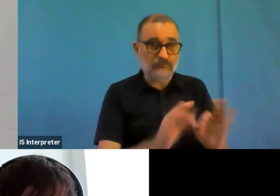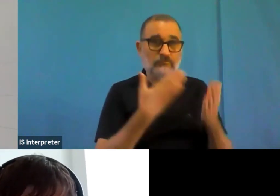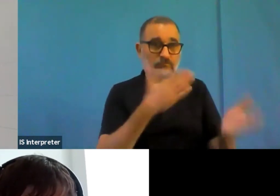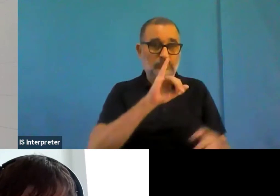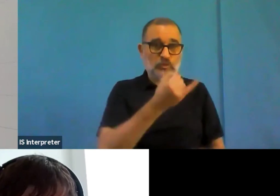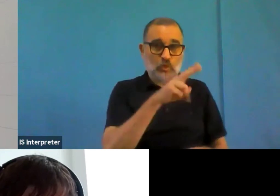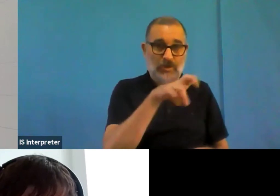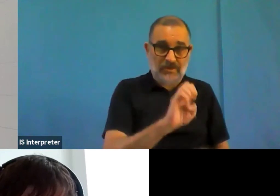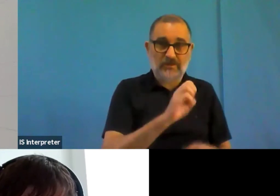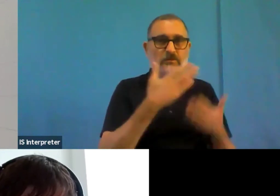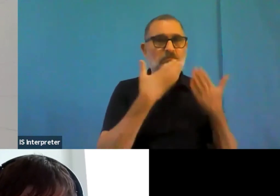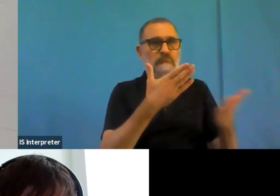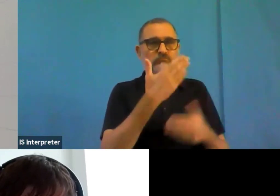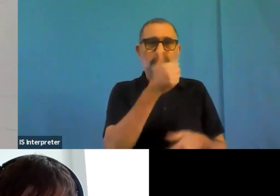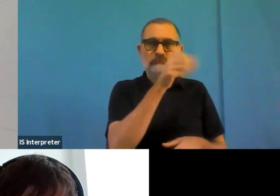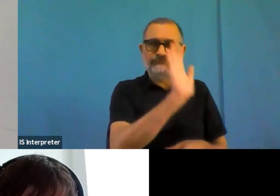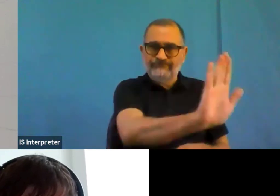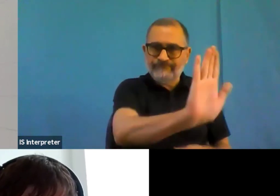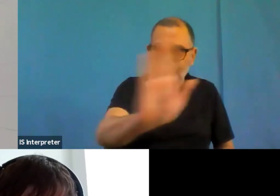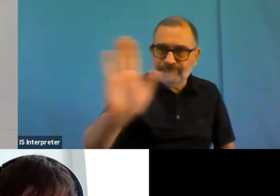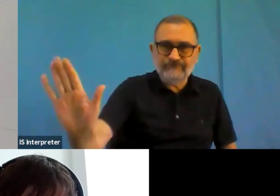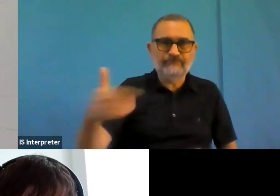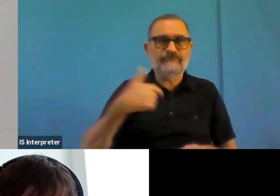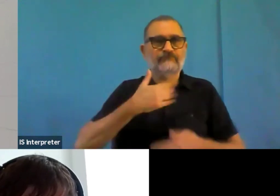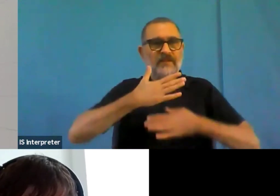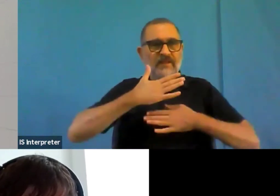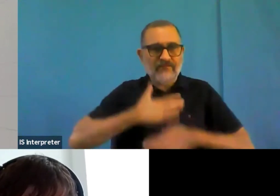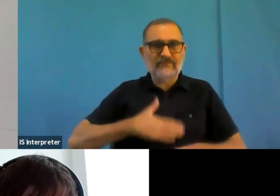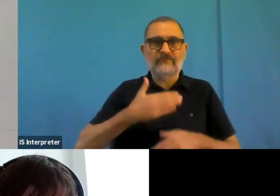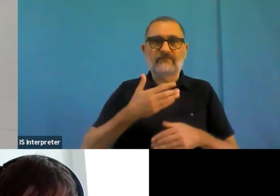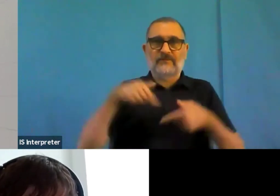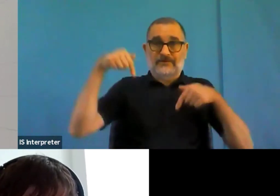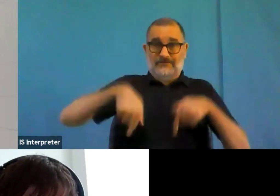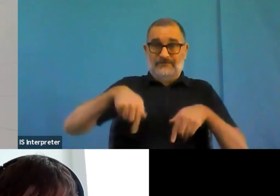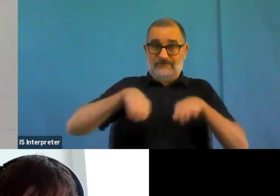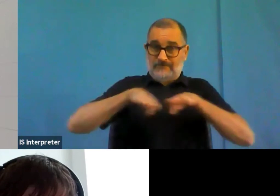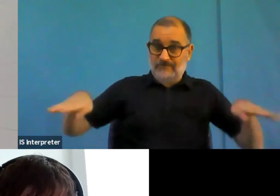is from the heart of hearing community at the European level that he had a very practical